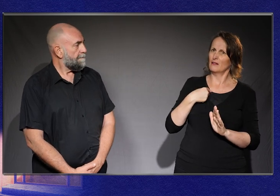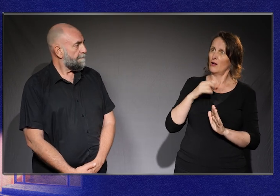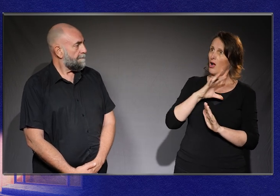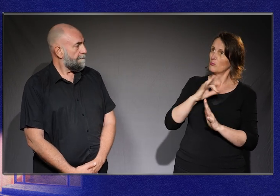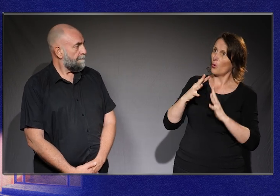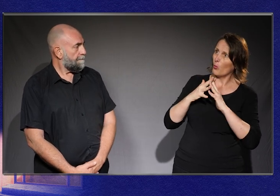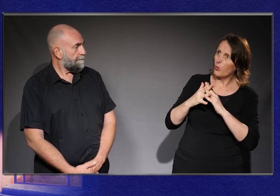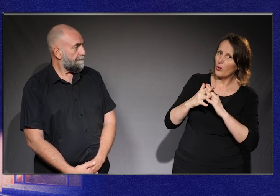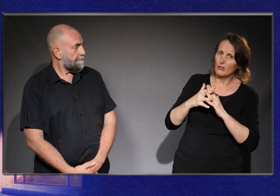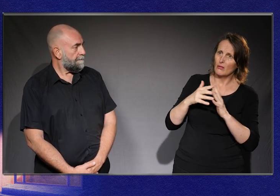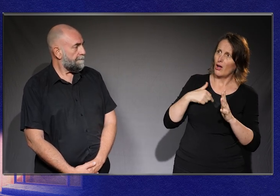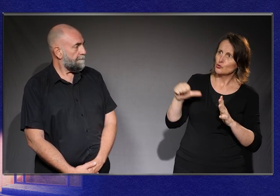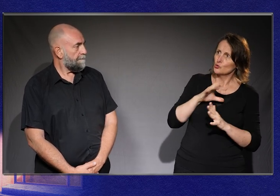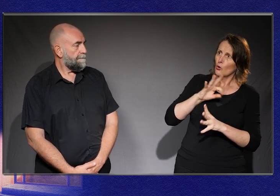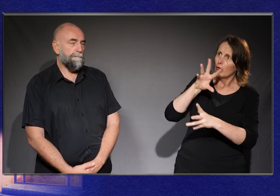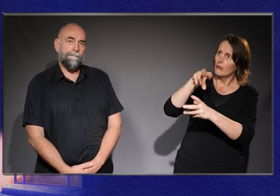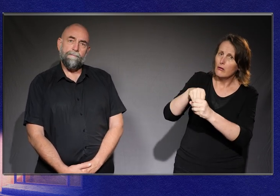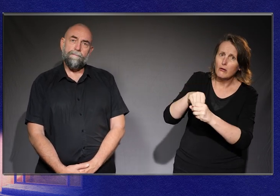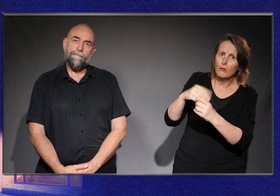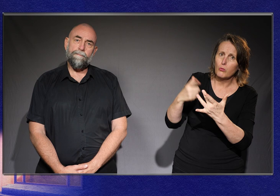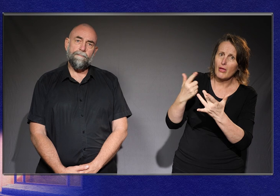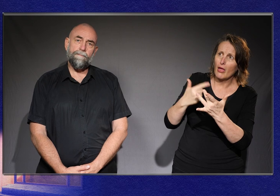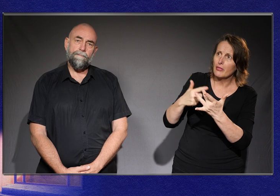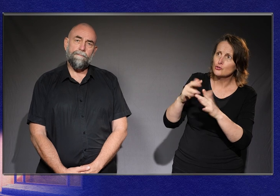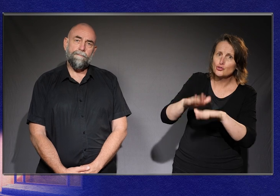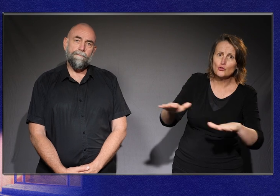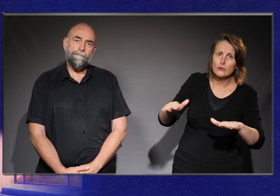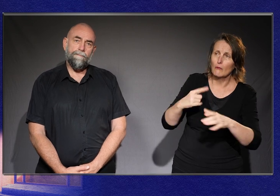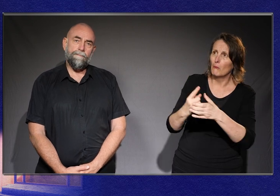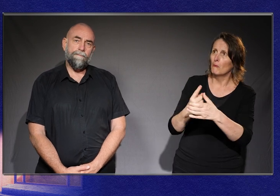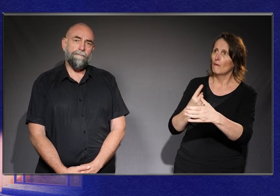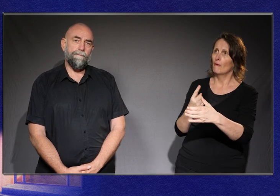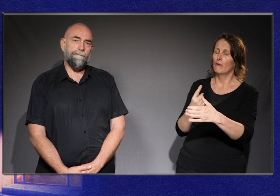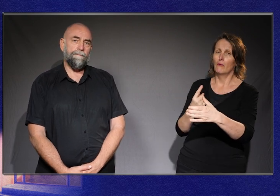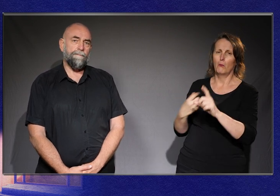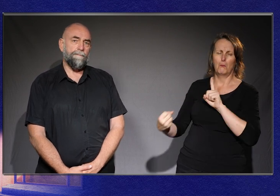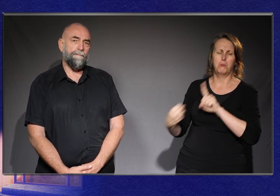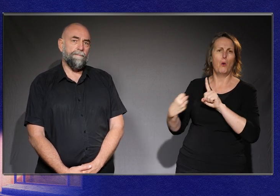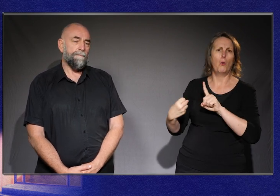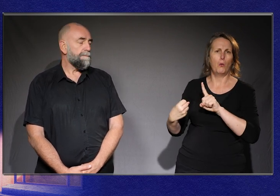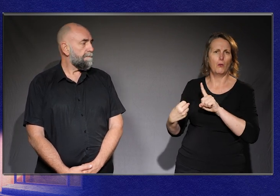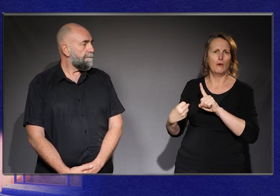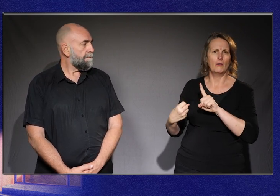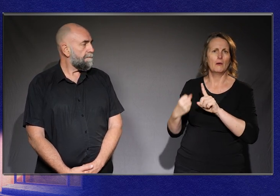in the in the world of children or of the wider community has a very strong potential to cause people shame.